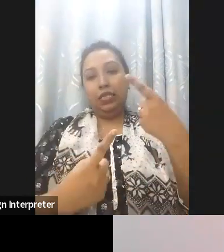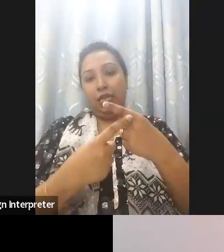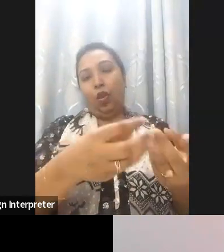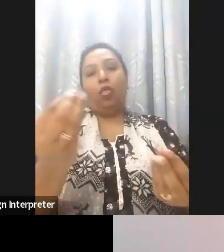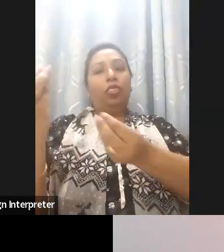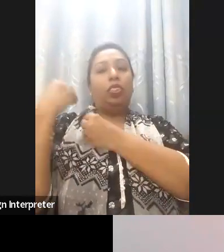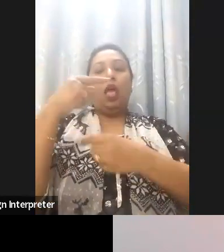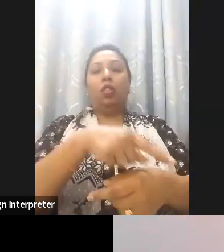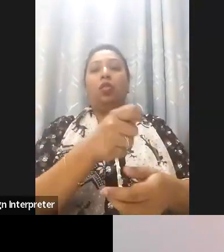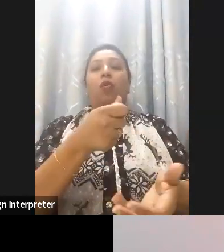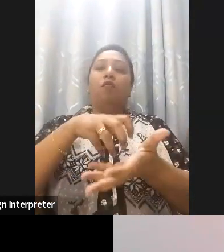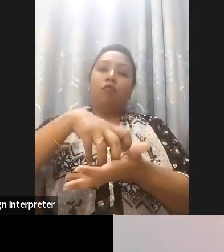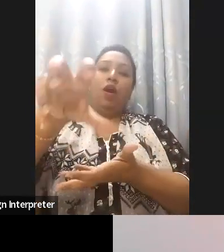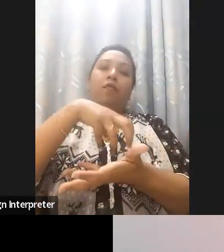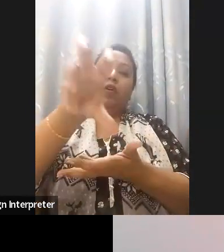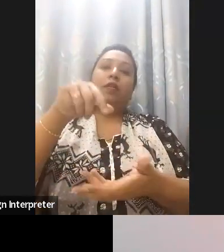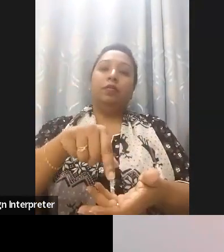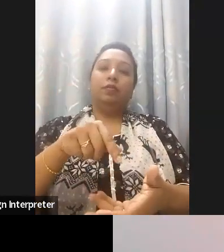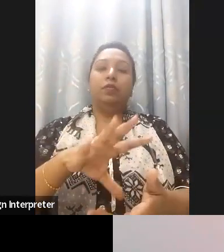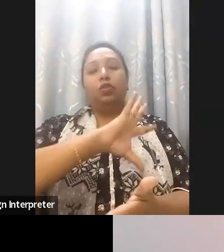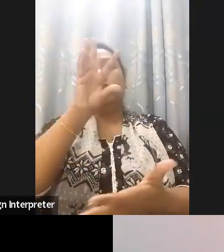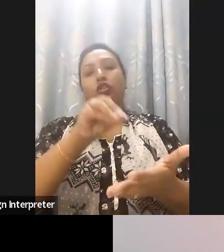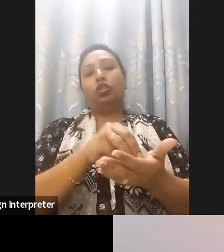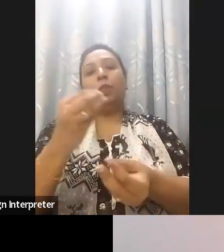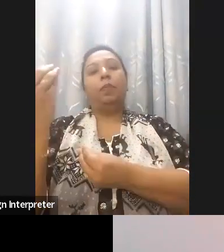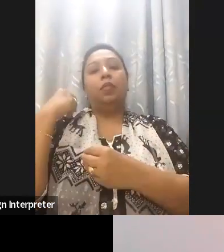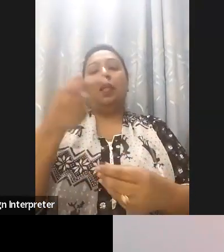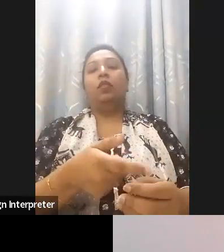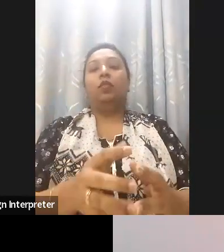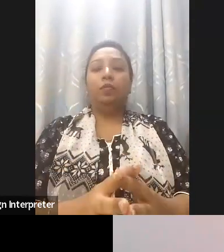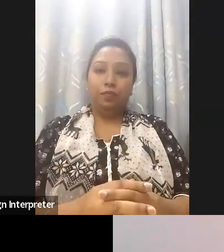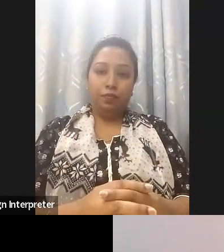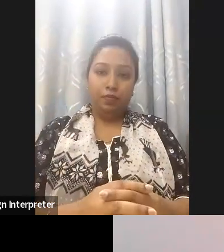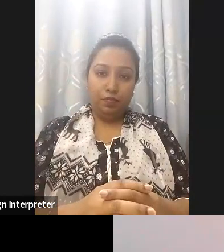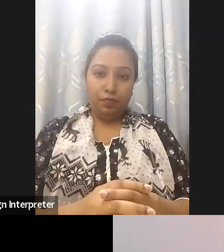supervision of an Advisory board that consists of representatives of disability organizations